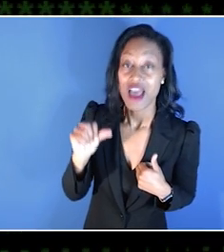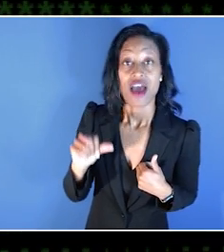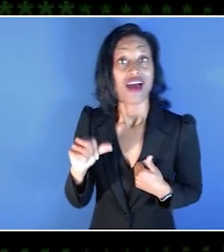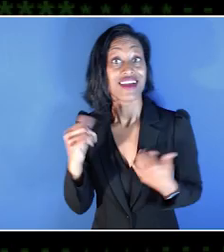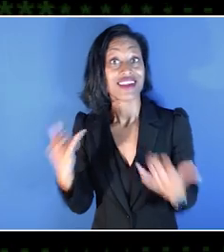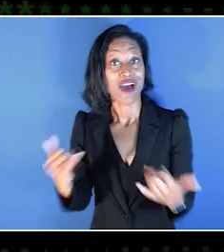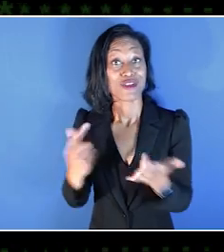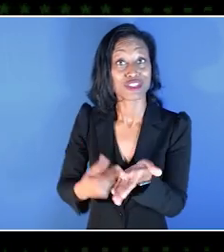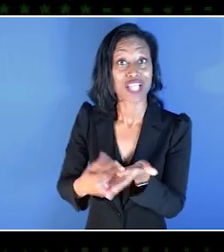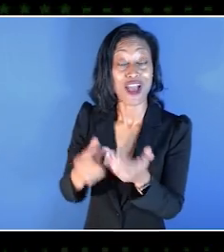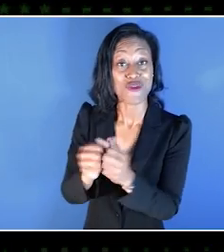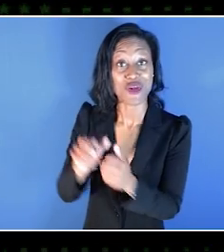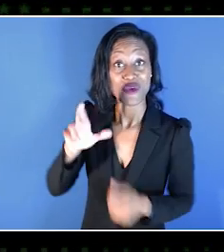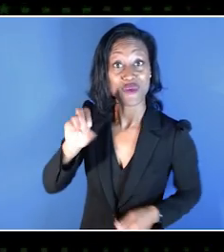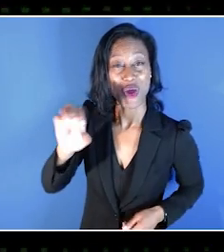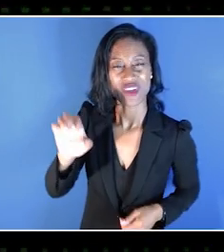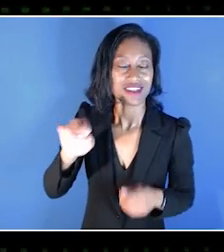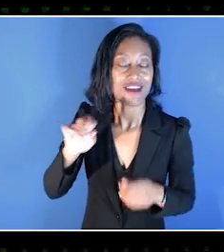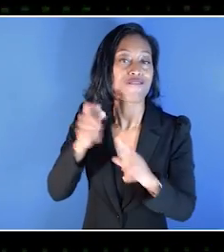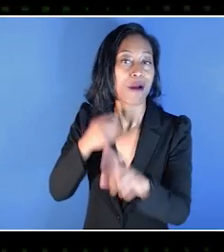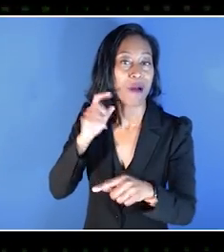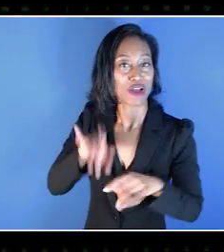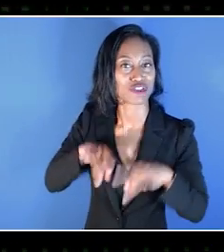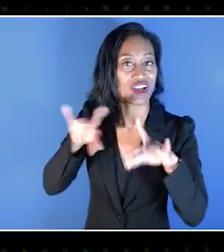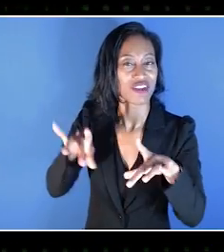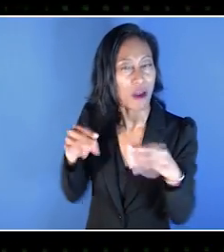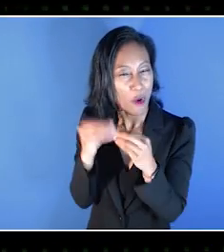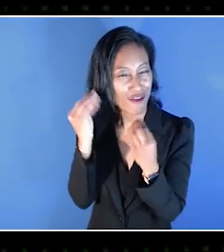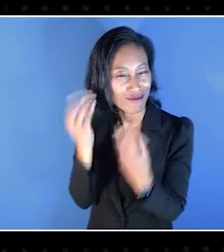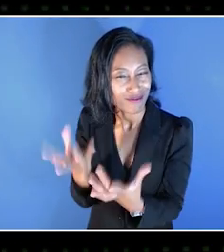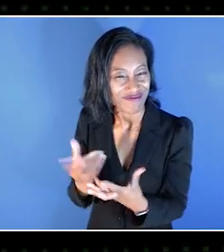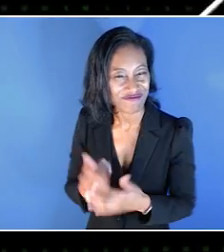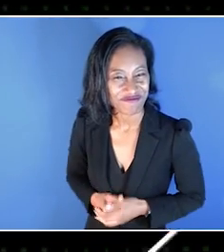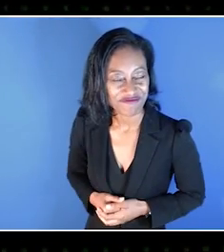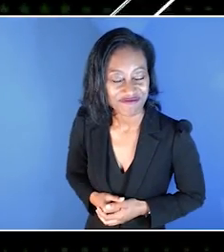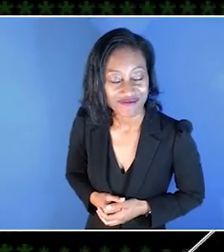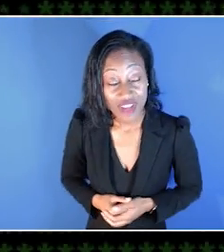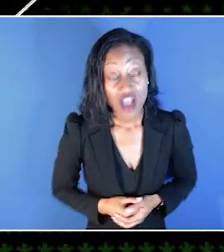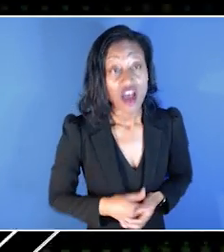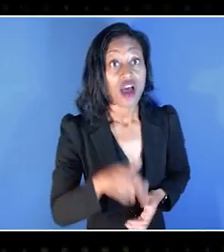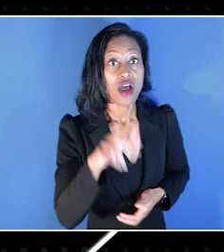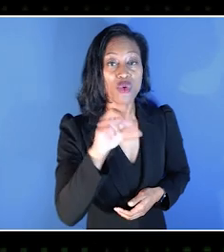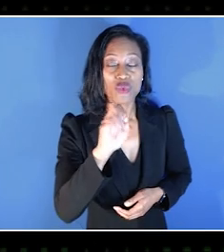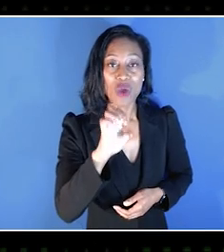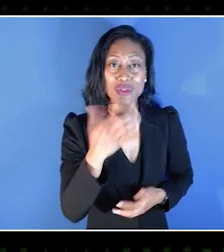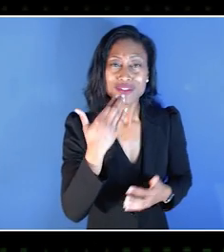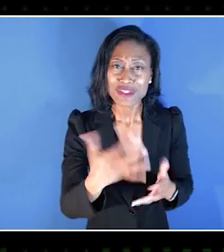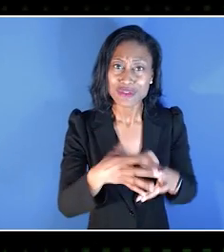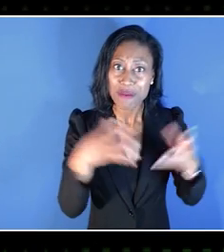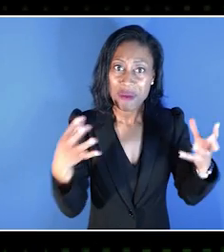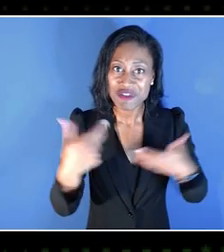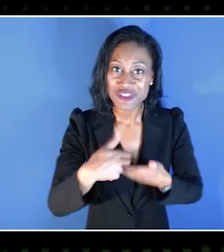who's all the way down in Australia, to find out more about the program. Well, Rose, thank you so much for joining us.